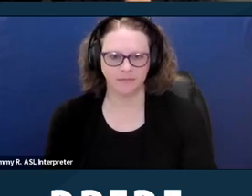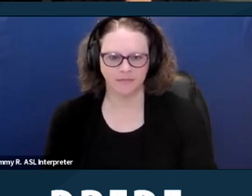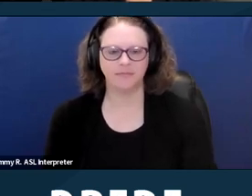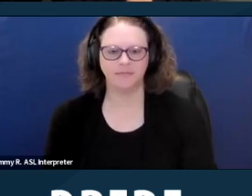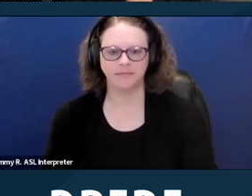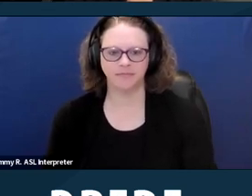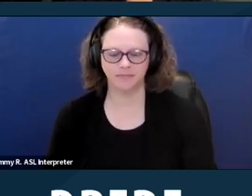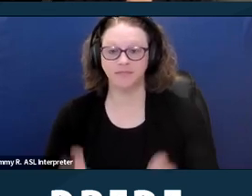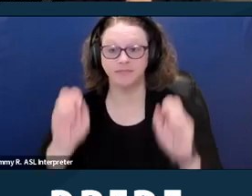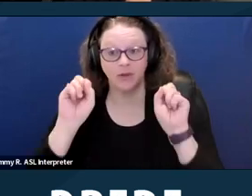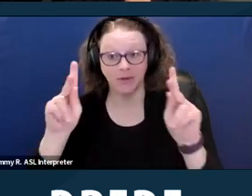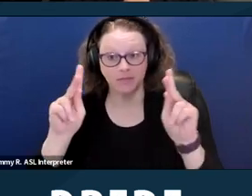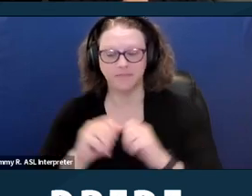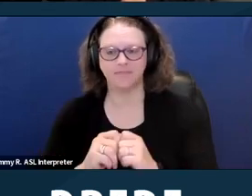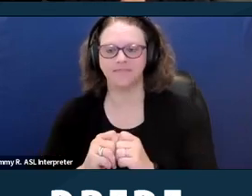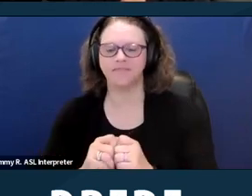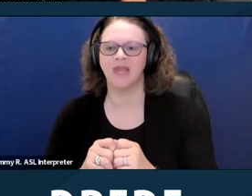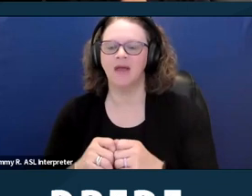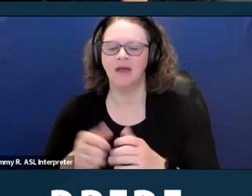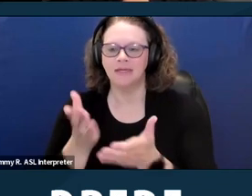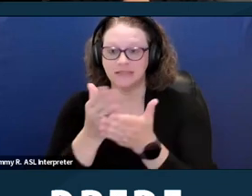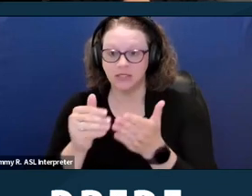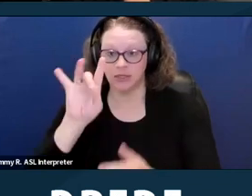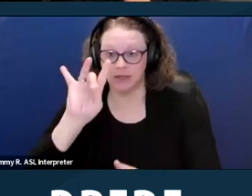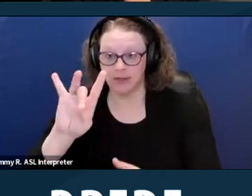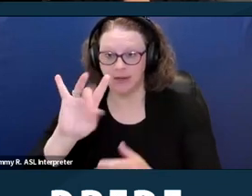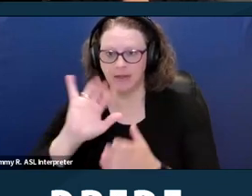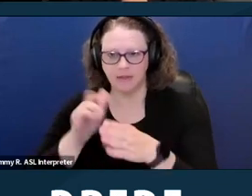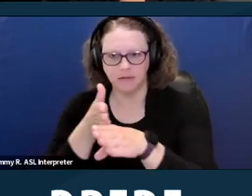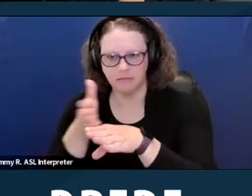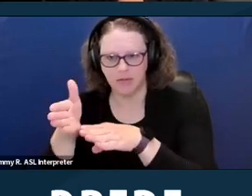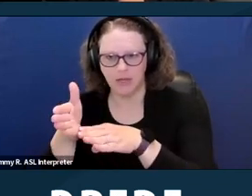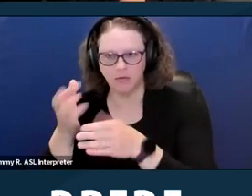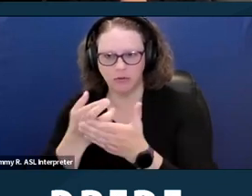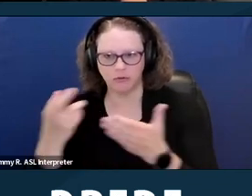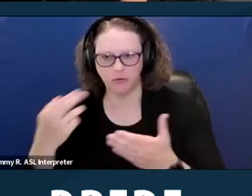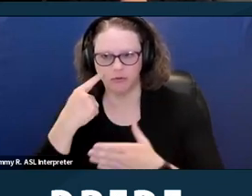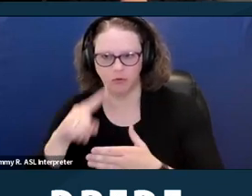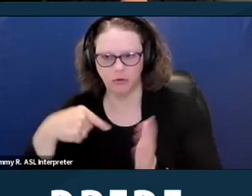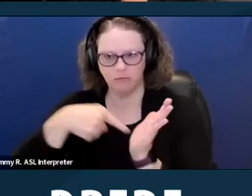So Section Eight is a main source of affordable housing for low-income people.